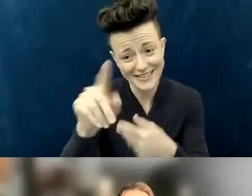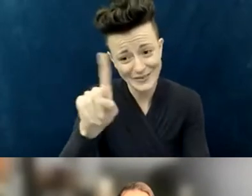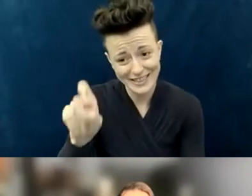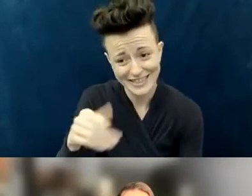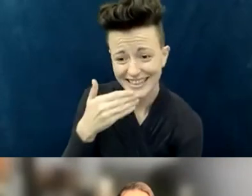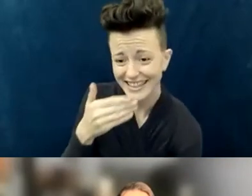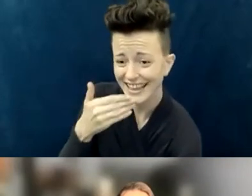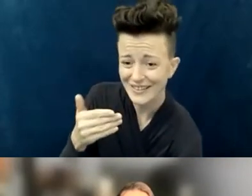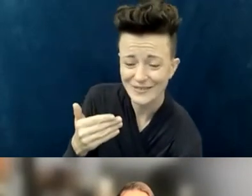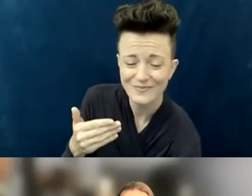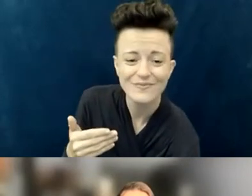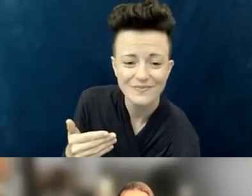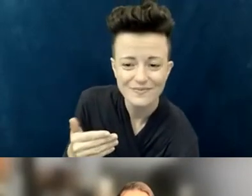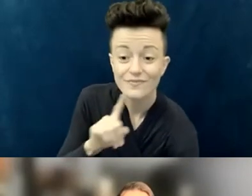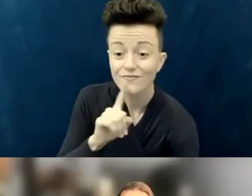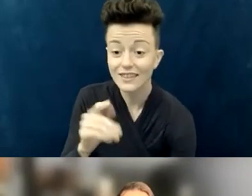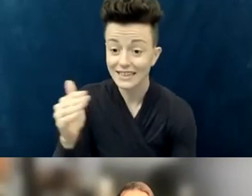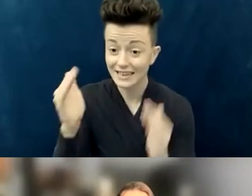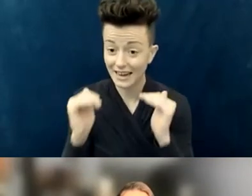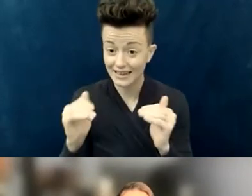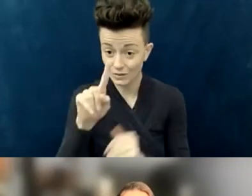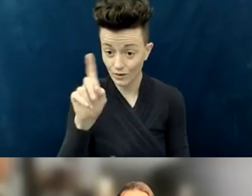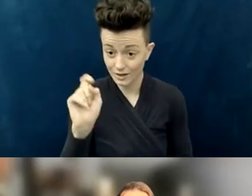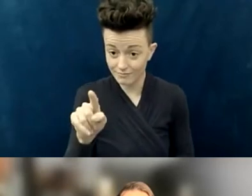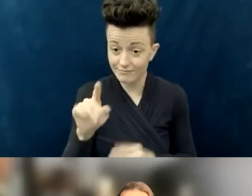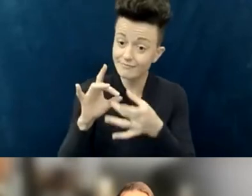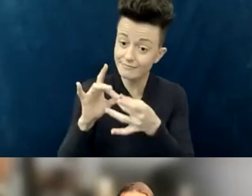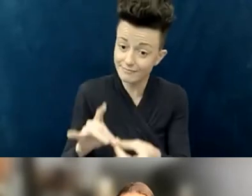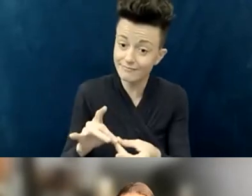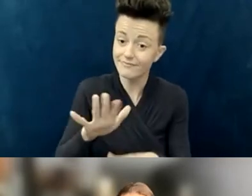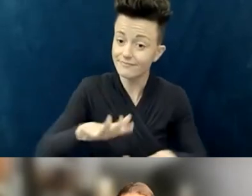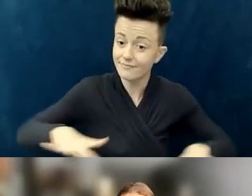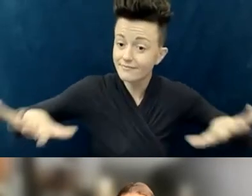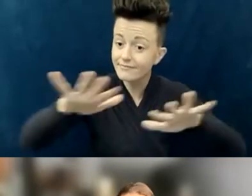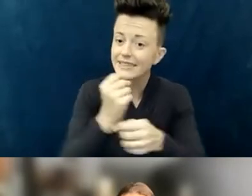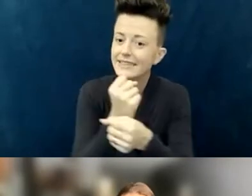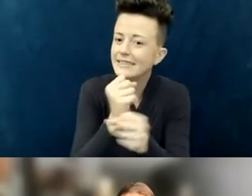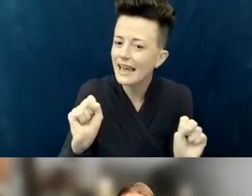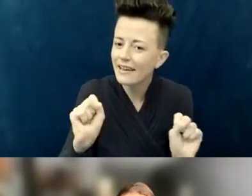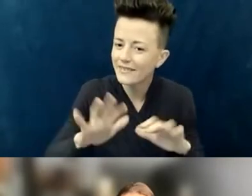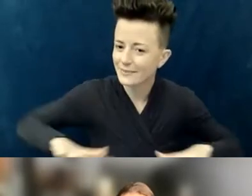The next question is "How do we make safe spaces "for individuals to ask for accessible needs?"